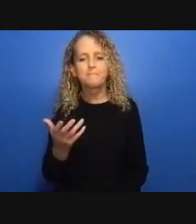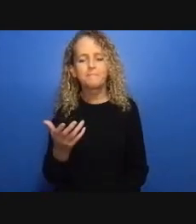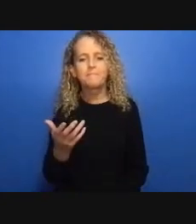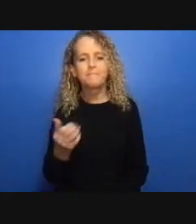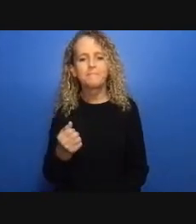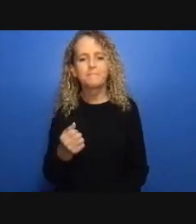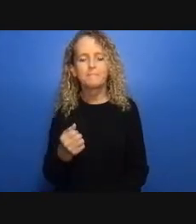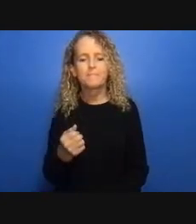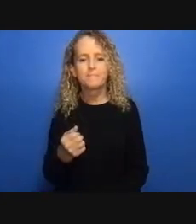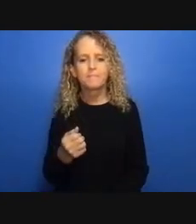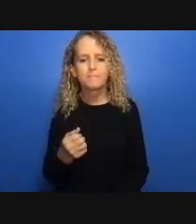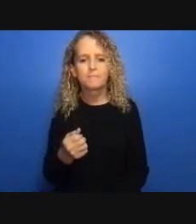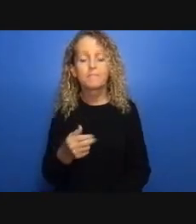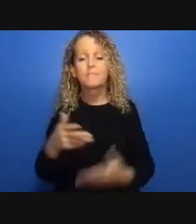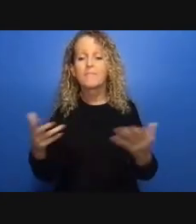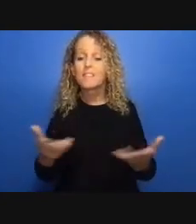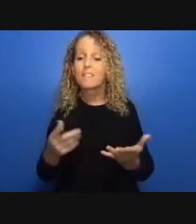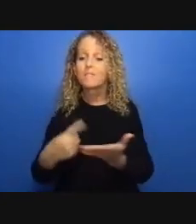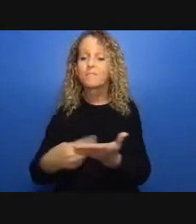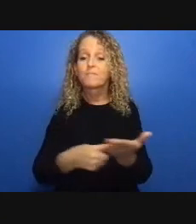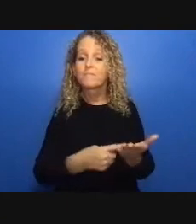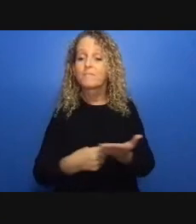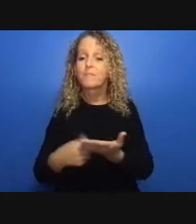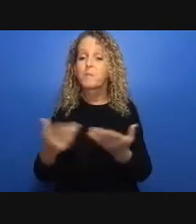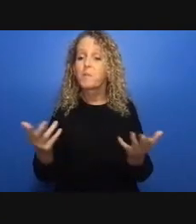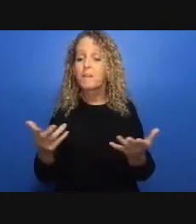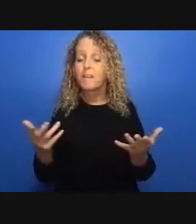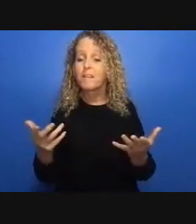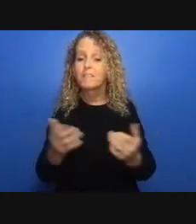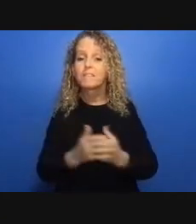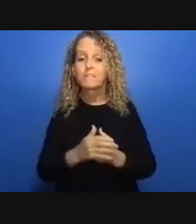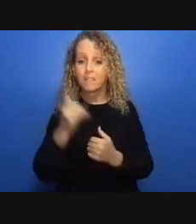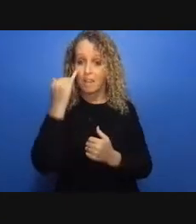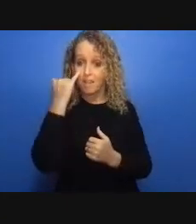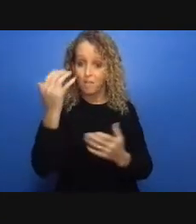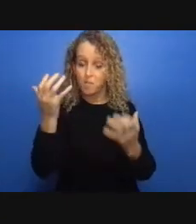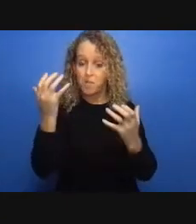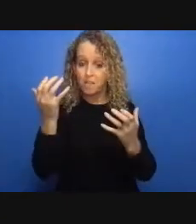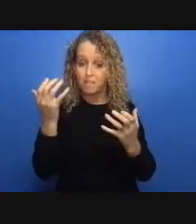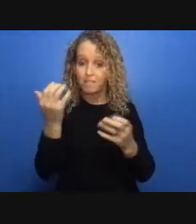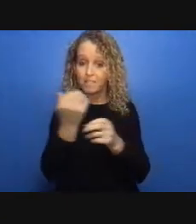the highest rate of child poverty in atlantic canada one of the highest in the country and